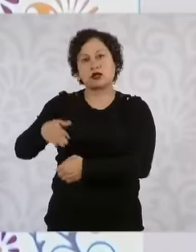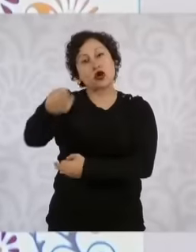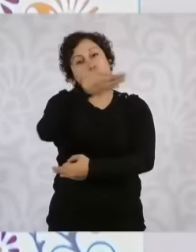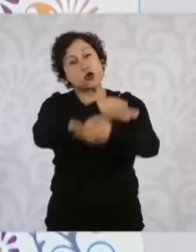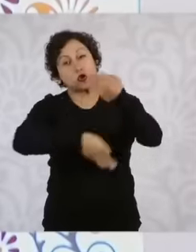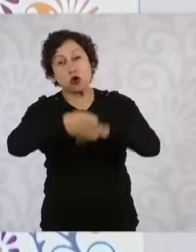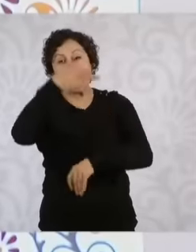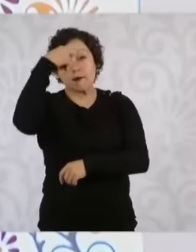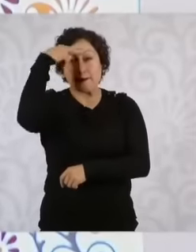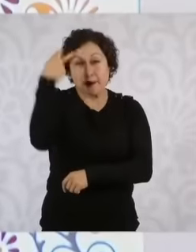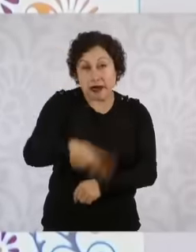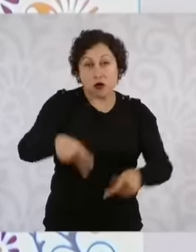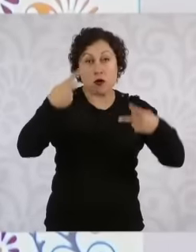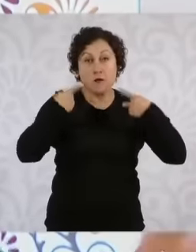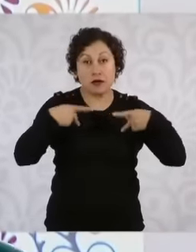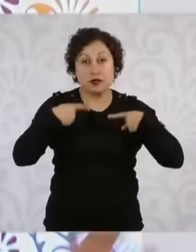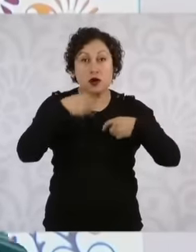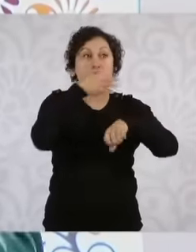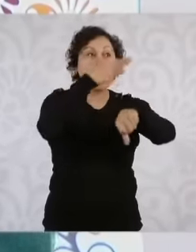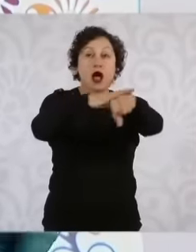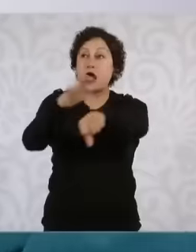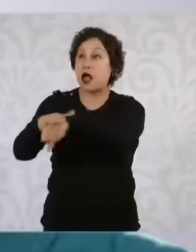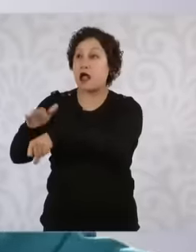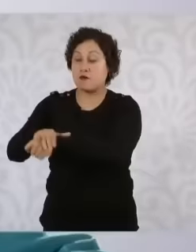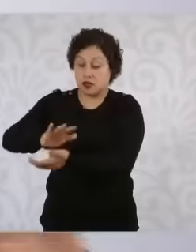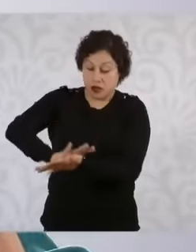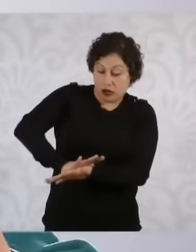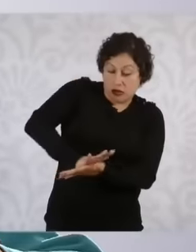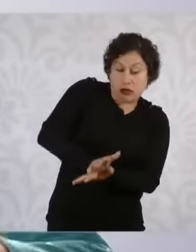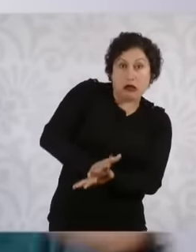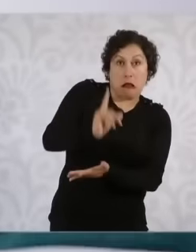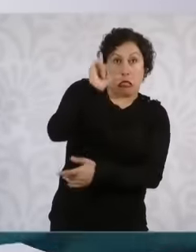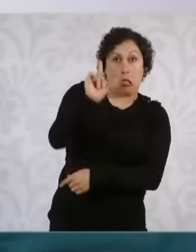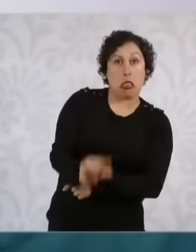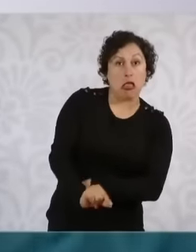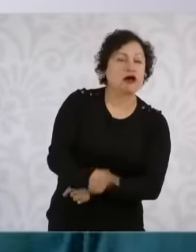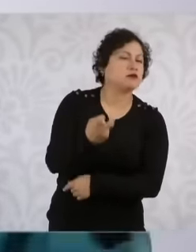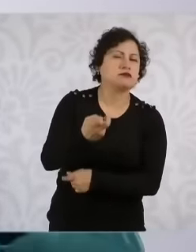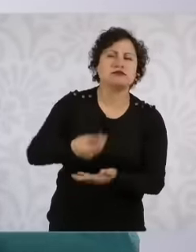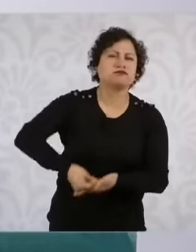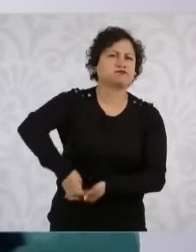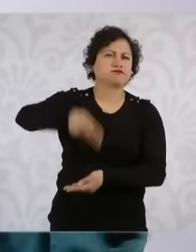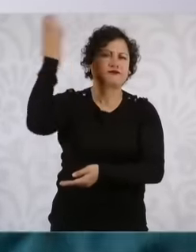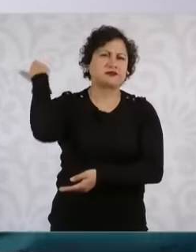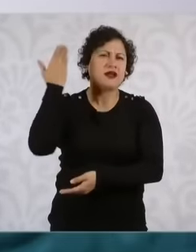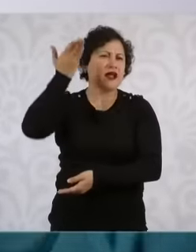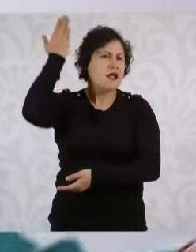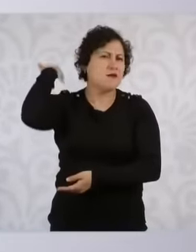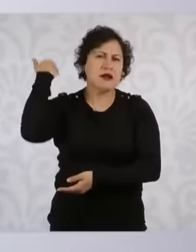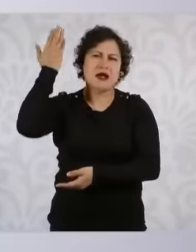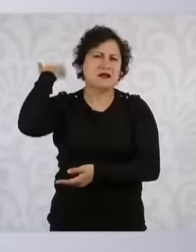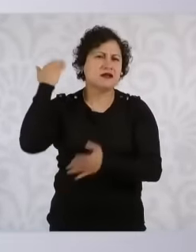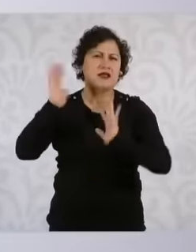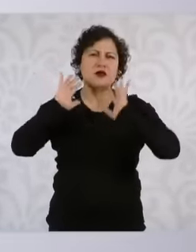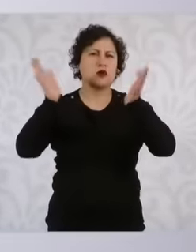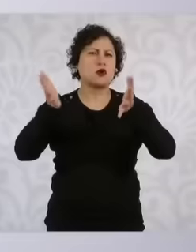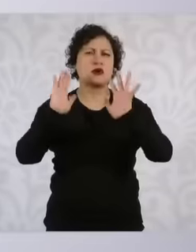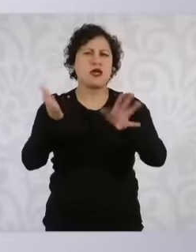believes that discrimination remains in the past, that is part of the colonial regime and of the entire past.